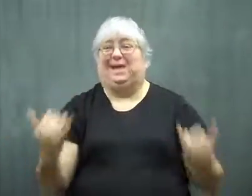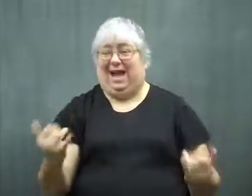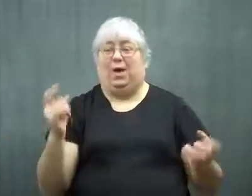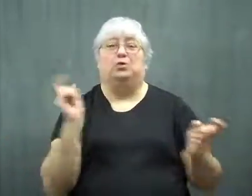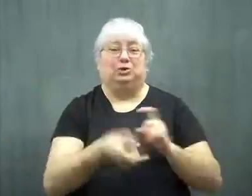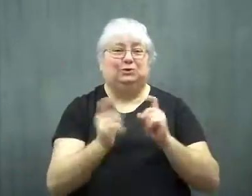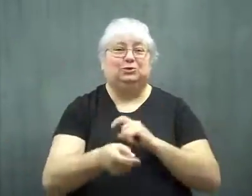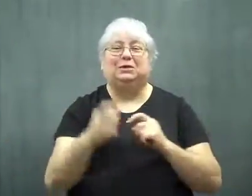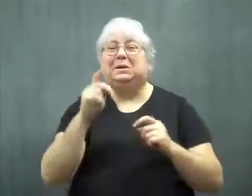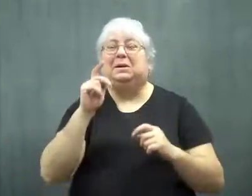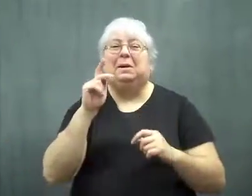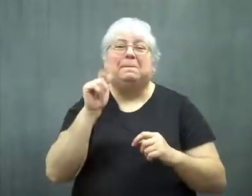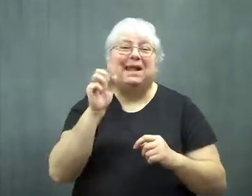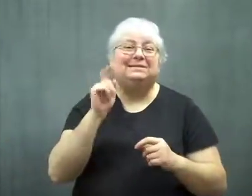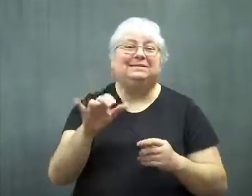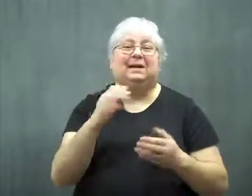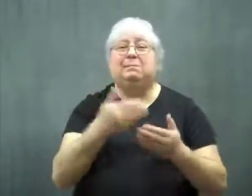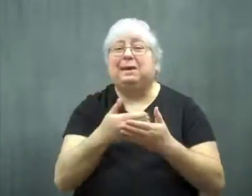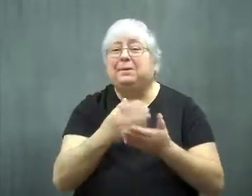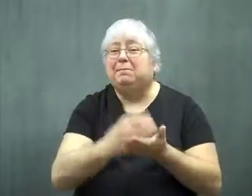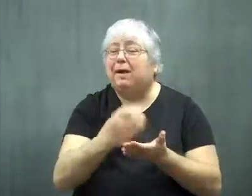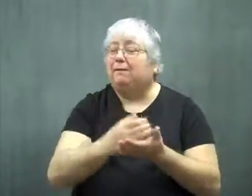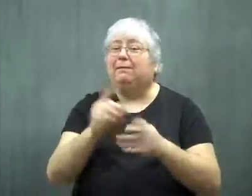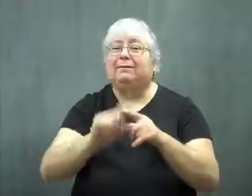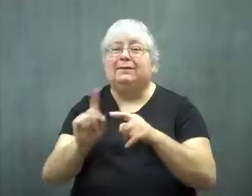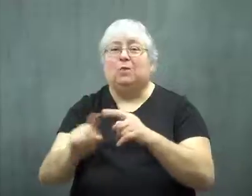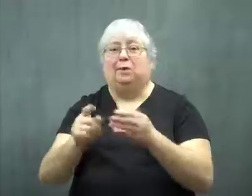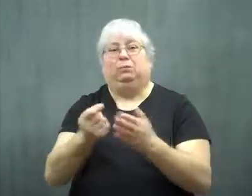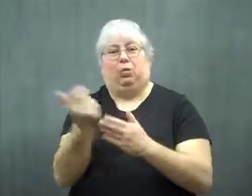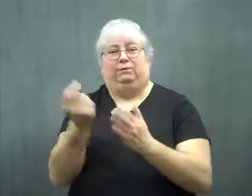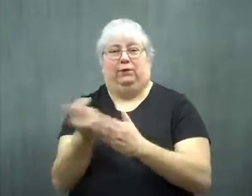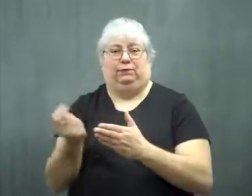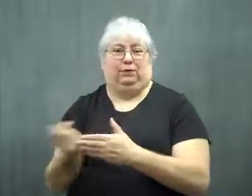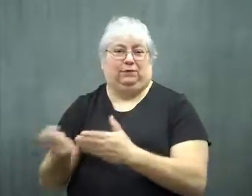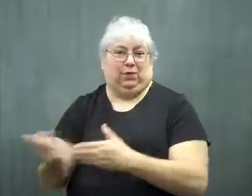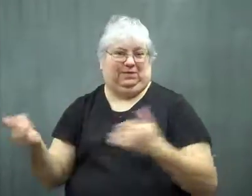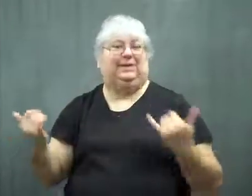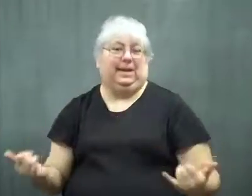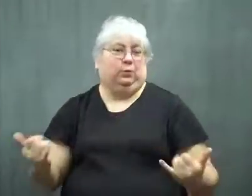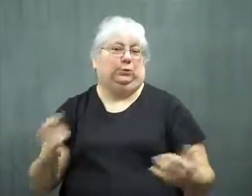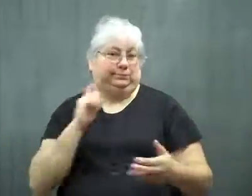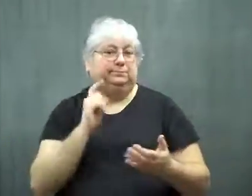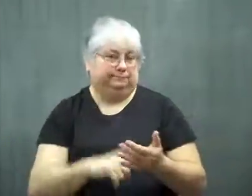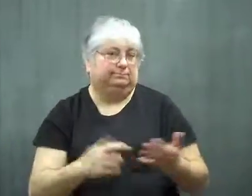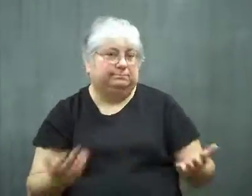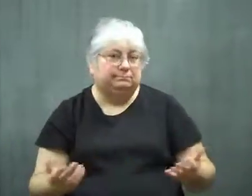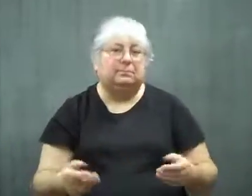It's currently being removed from plastics such as baby bottles.